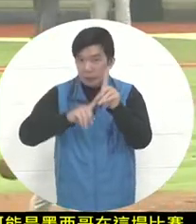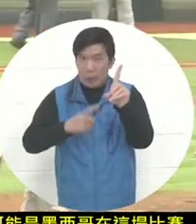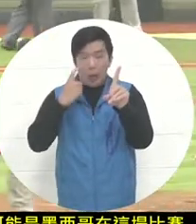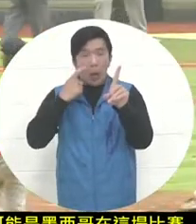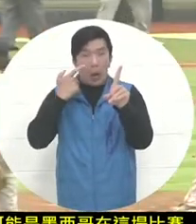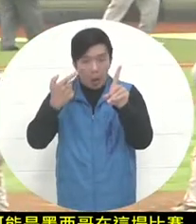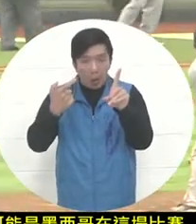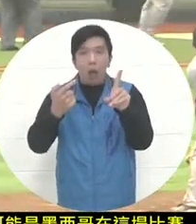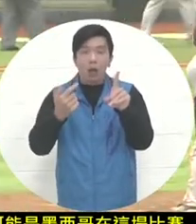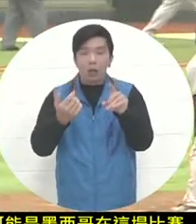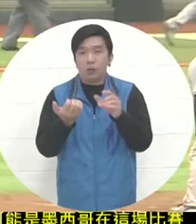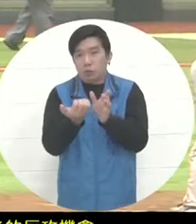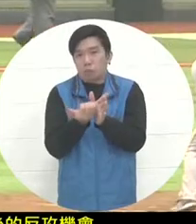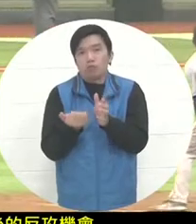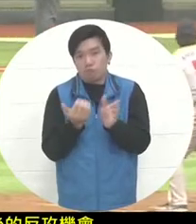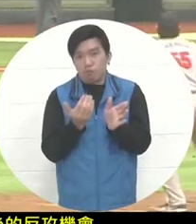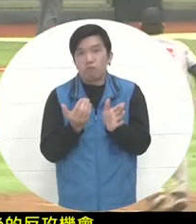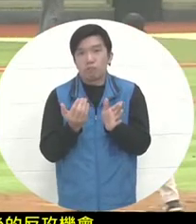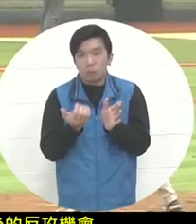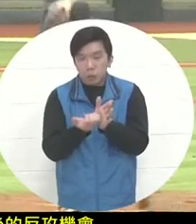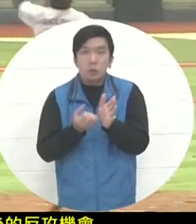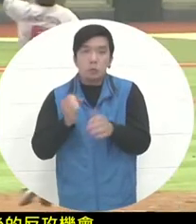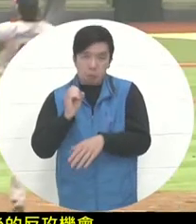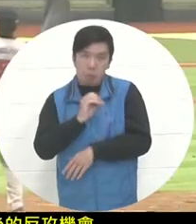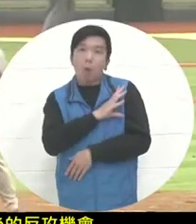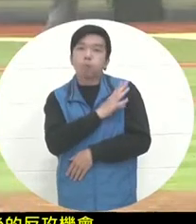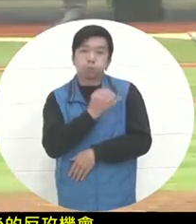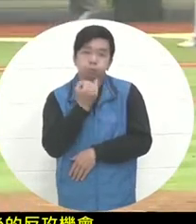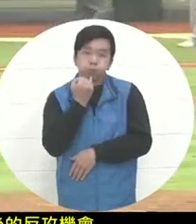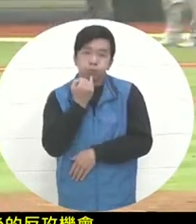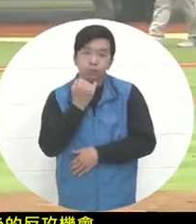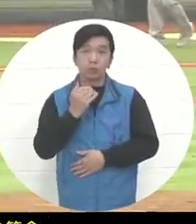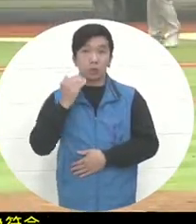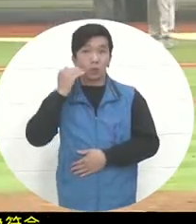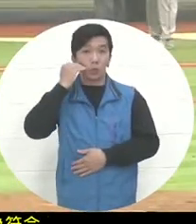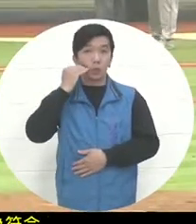. In this half game, the Mexican team must score at least 4 points